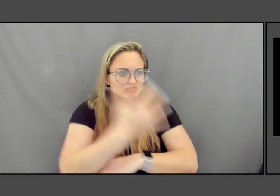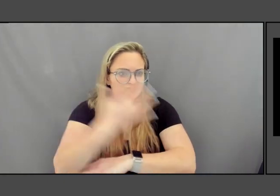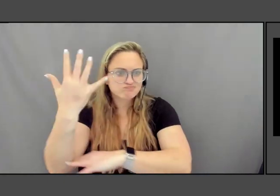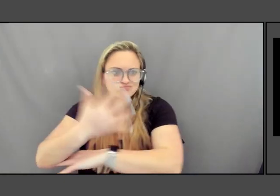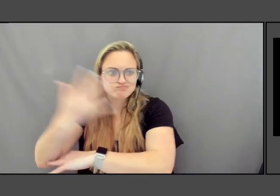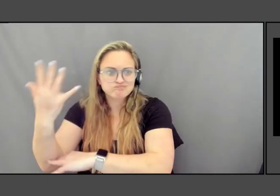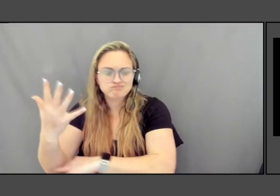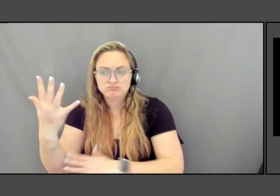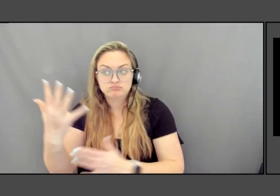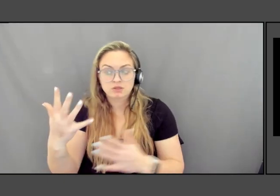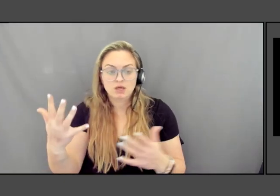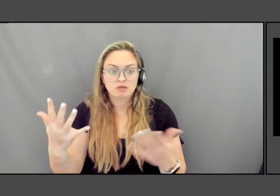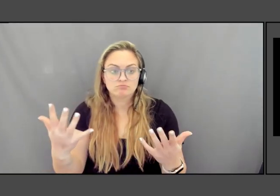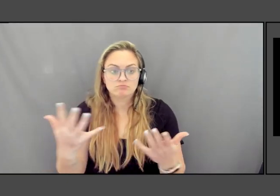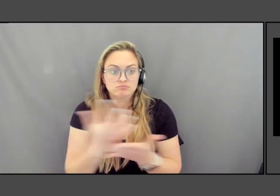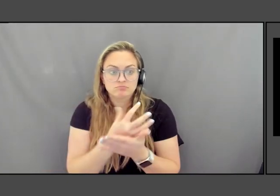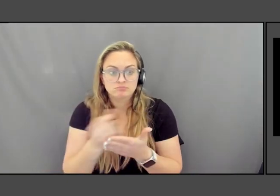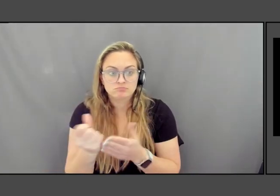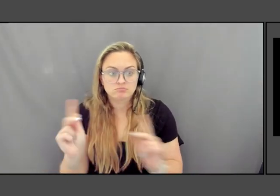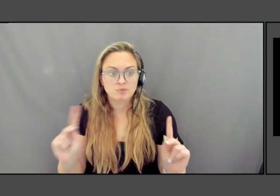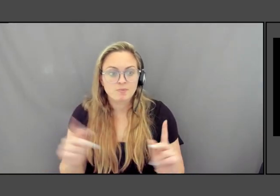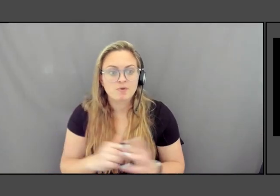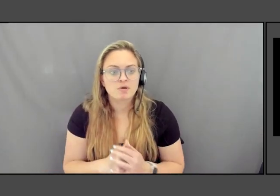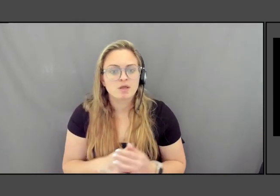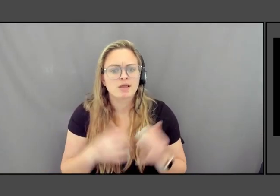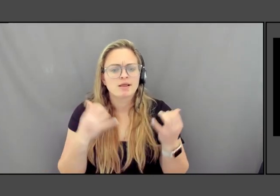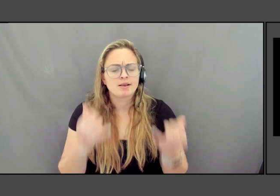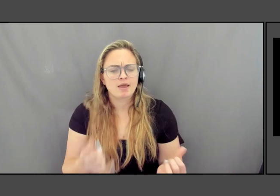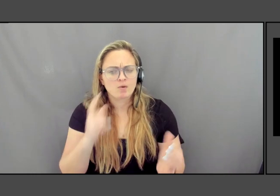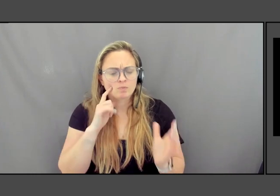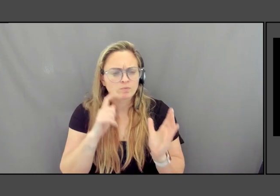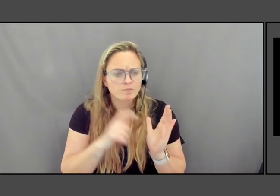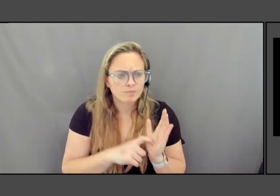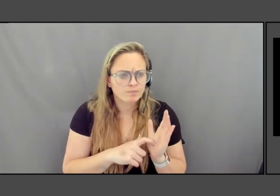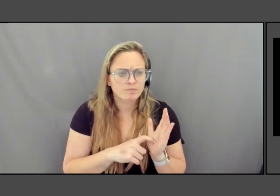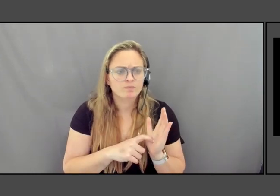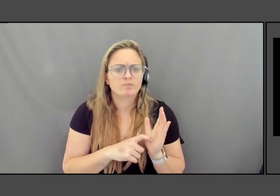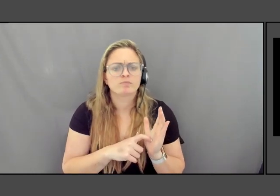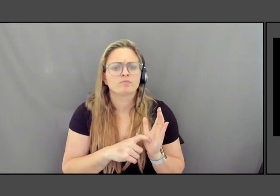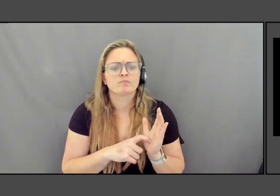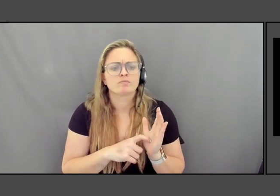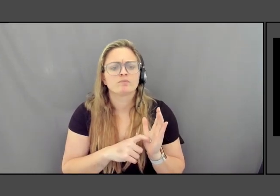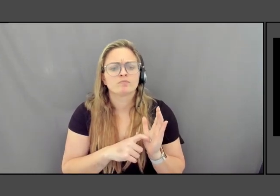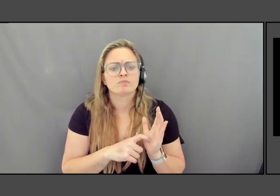just now finding analysis that in a way it's again, when European settlers arrived